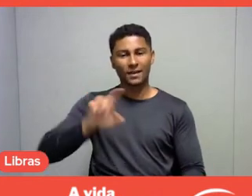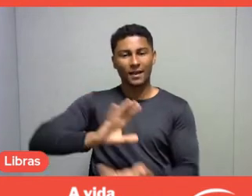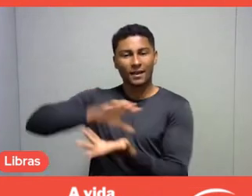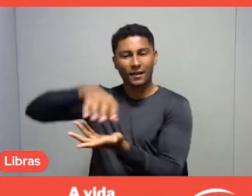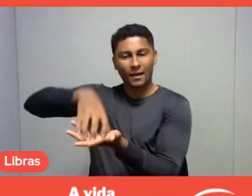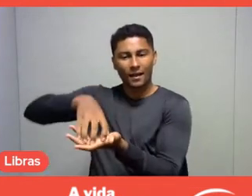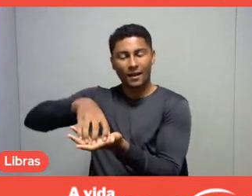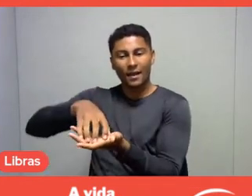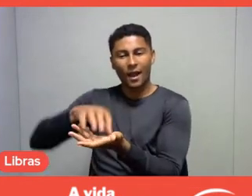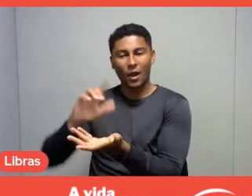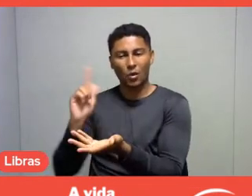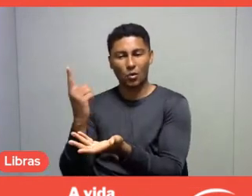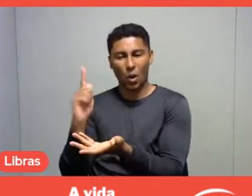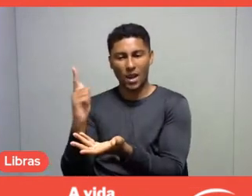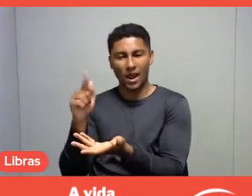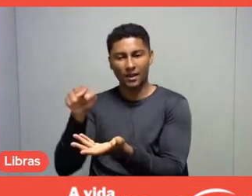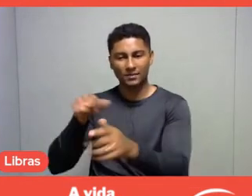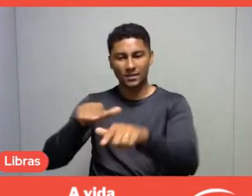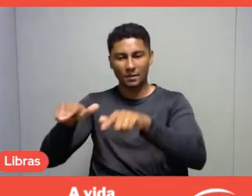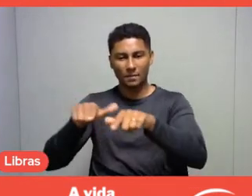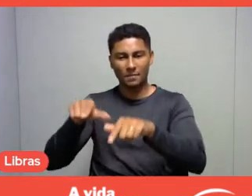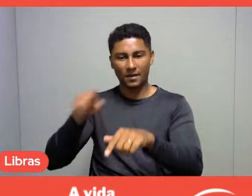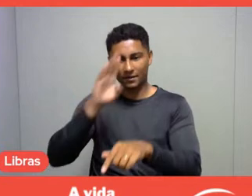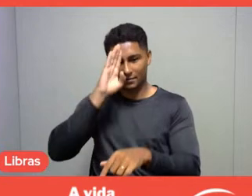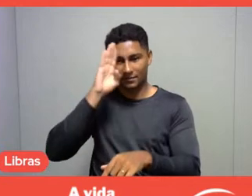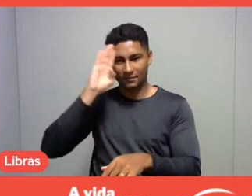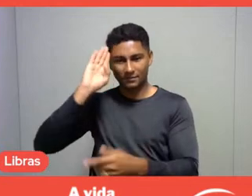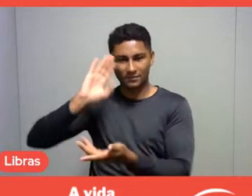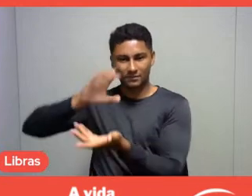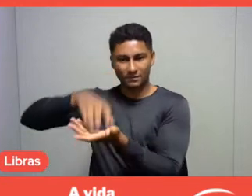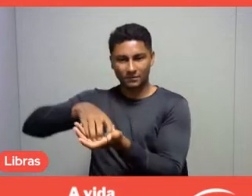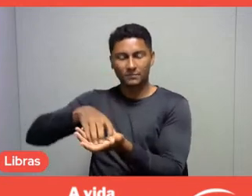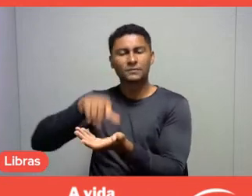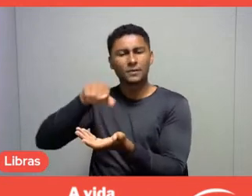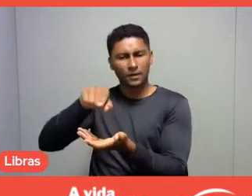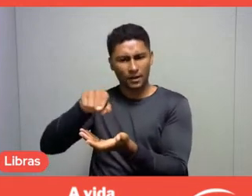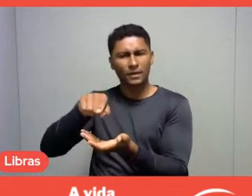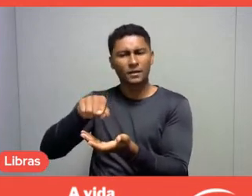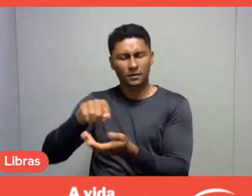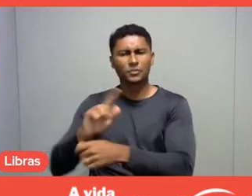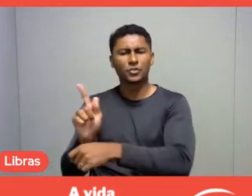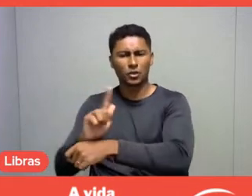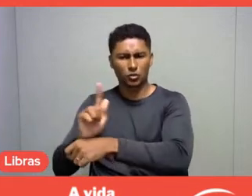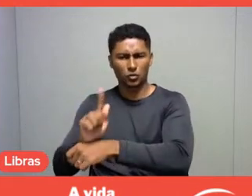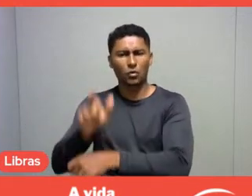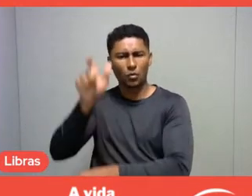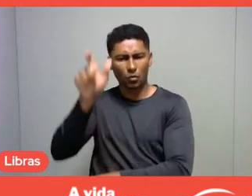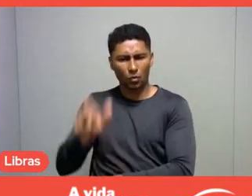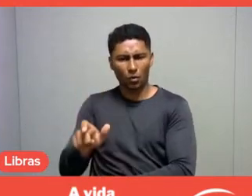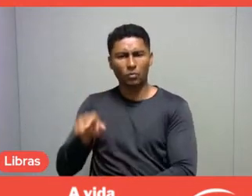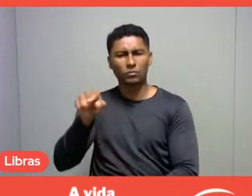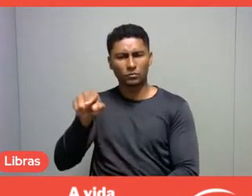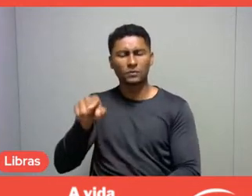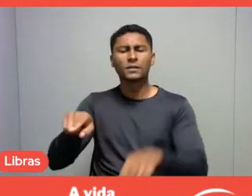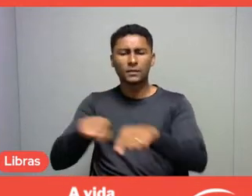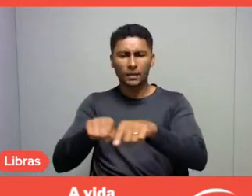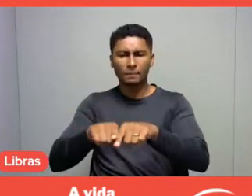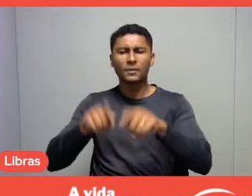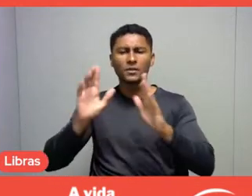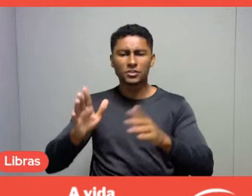and he is also someone who, as a manager, is a top professional,